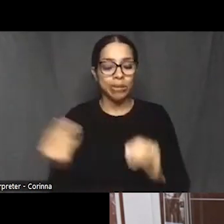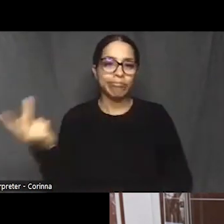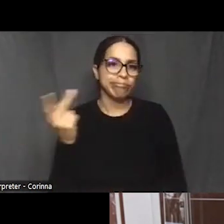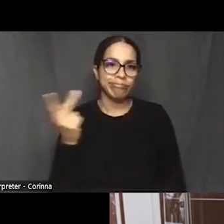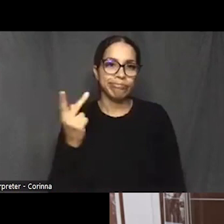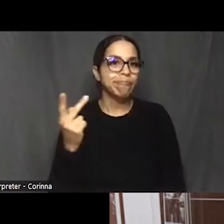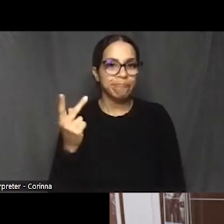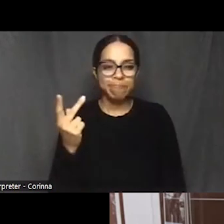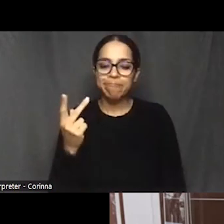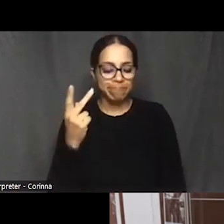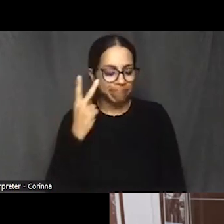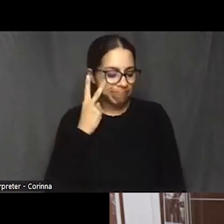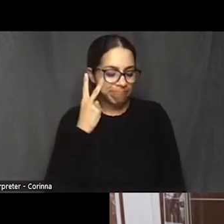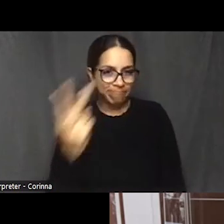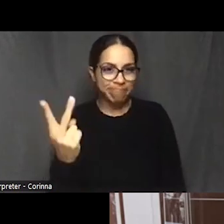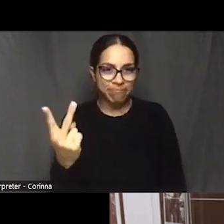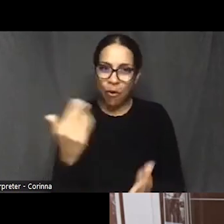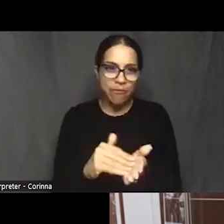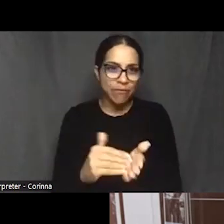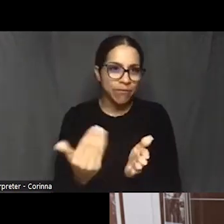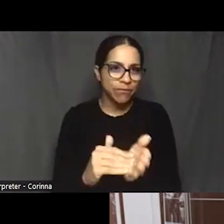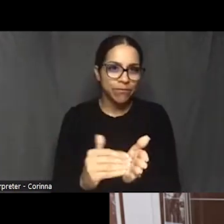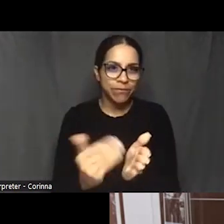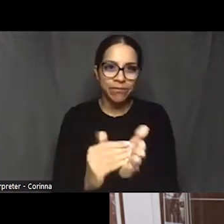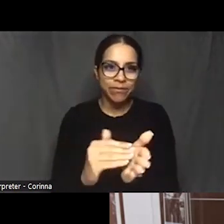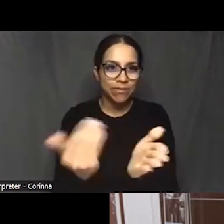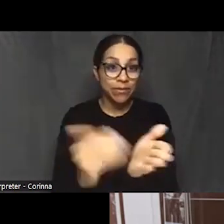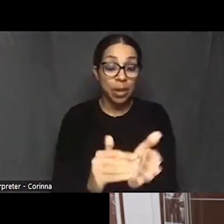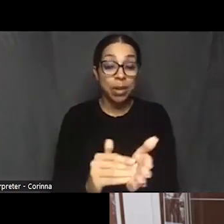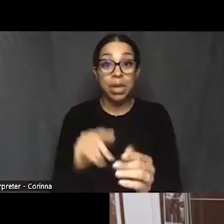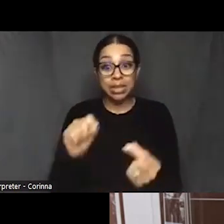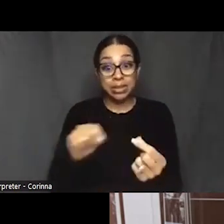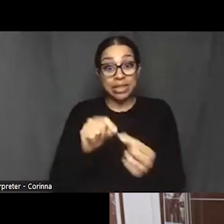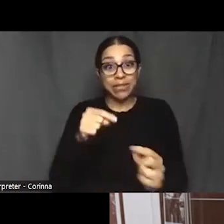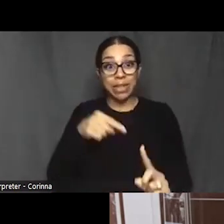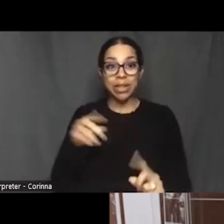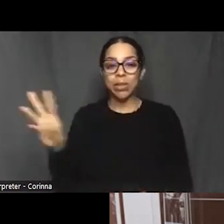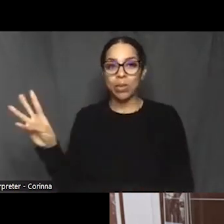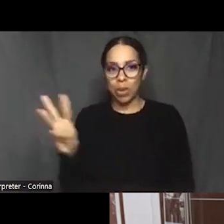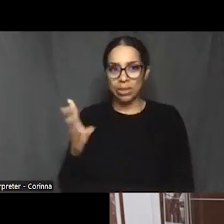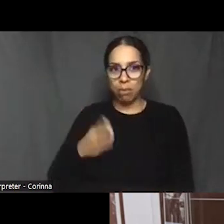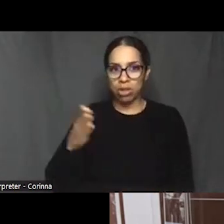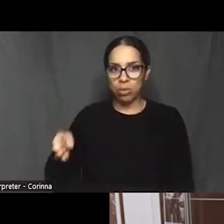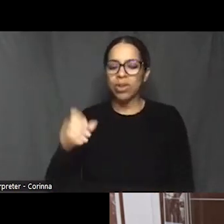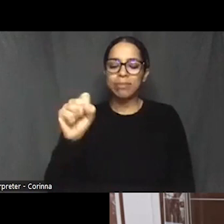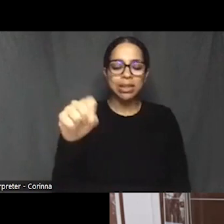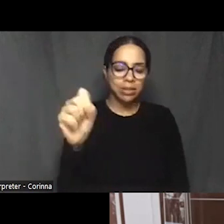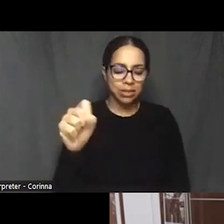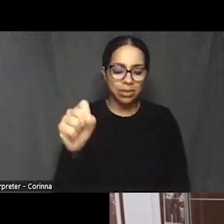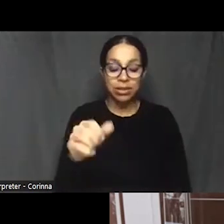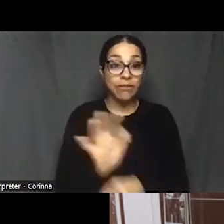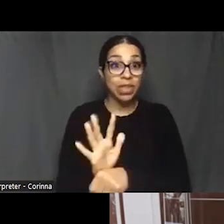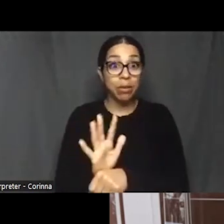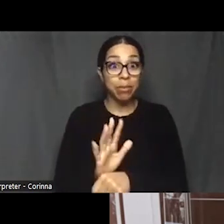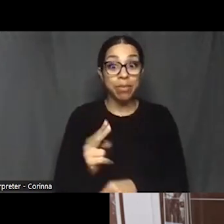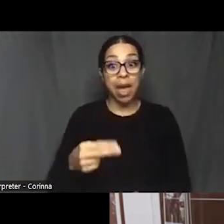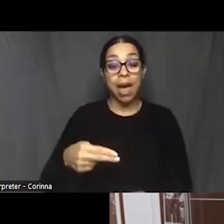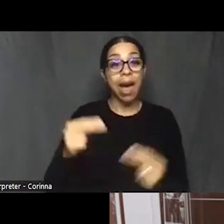So but specifically the West Baltimore angle. Yes, the "Highway to Nowhere" film obviously deals with that.